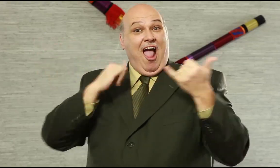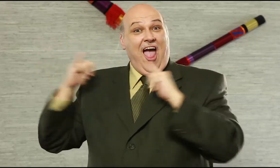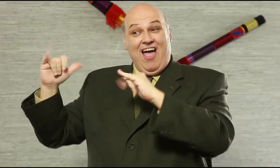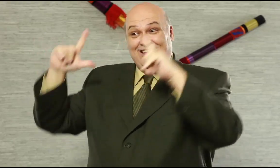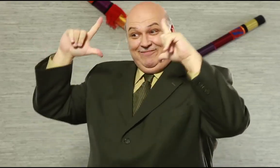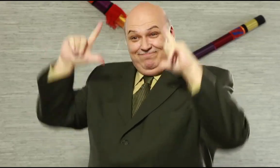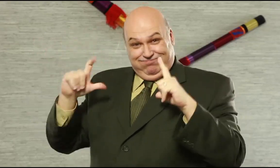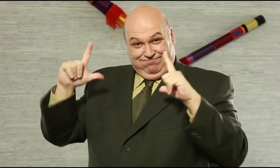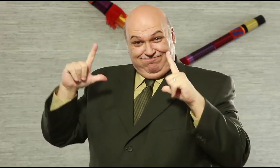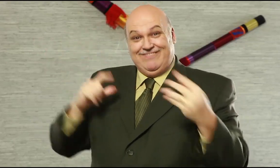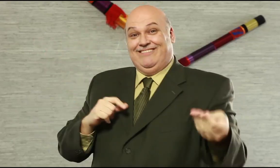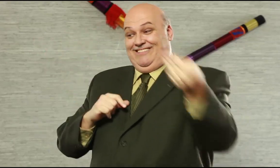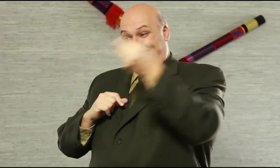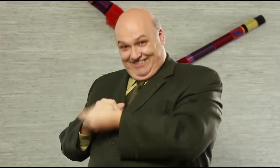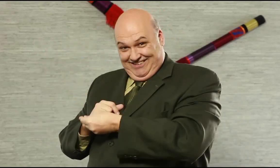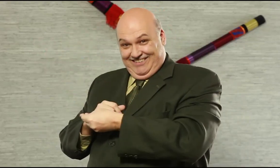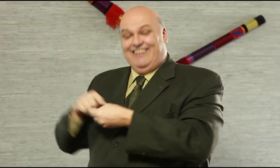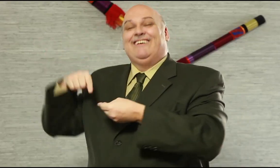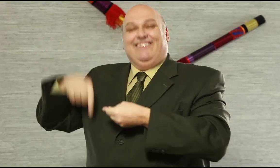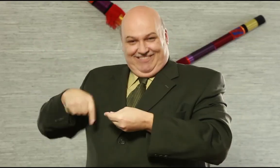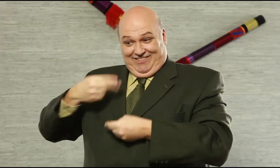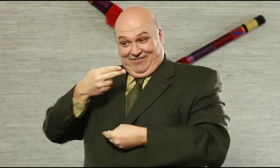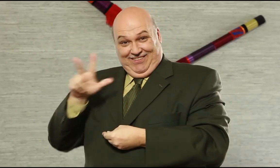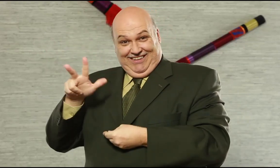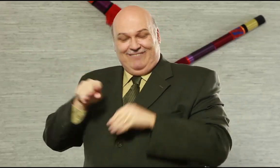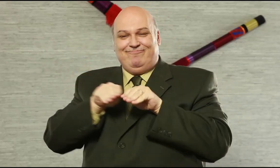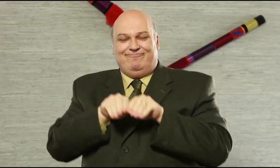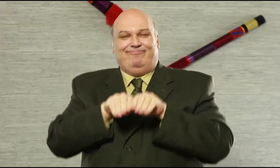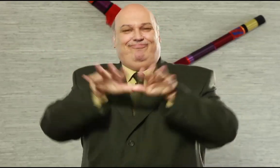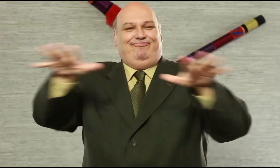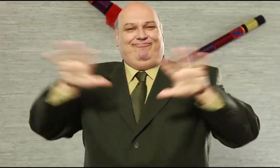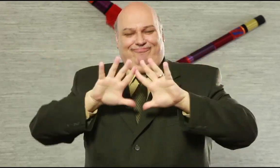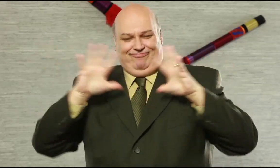To get the DeafWaves party package, send email using